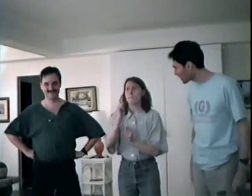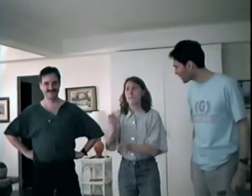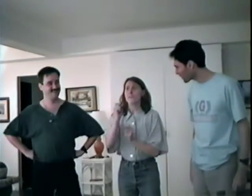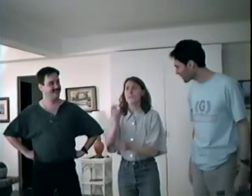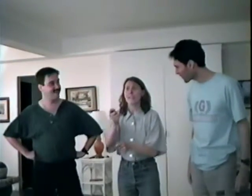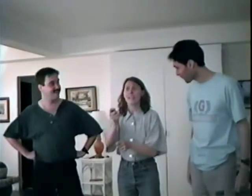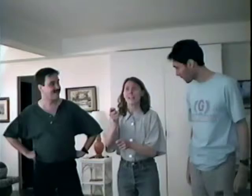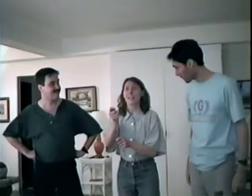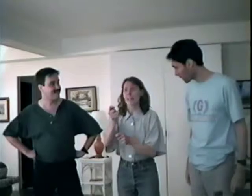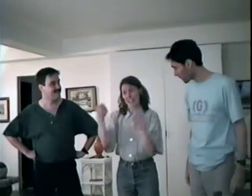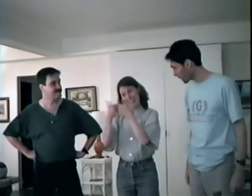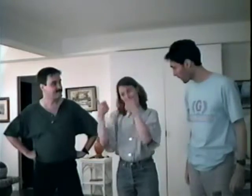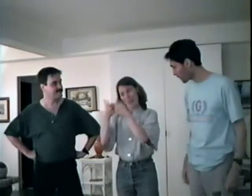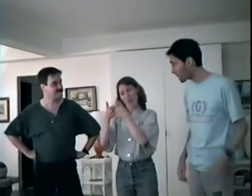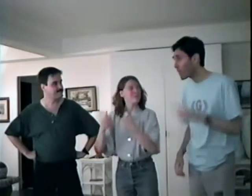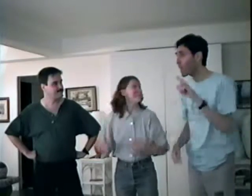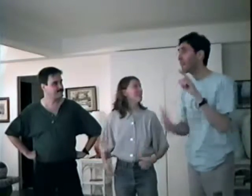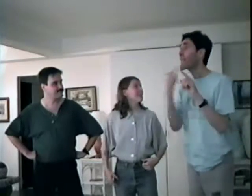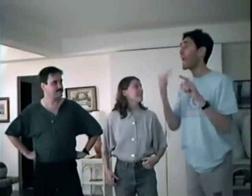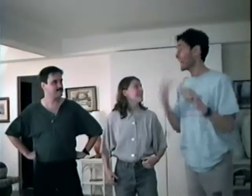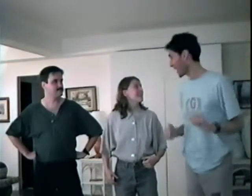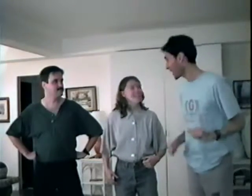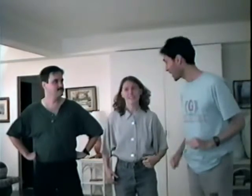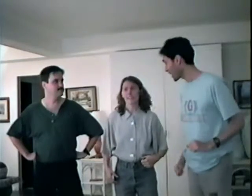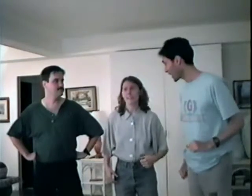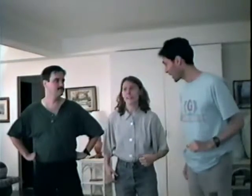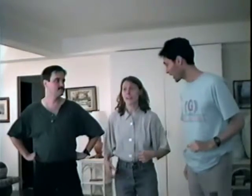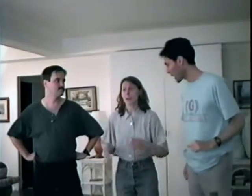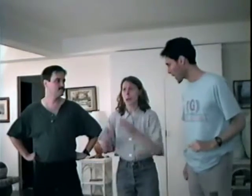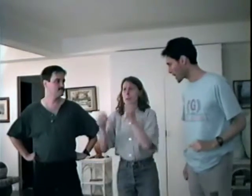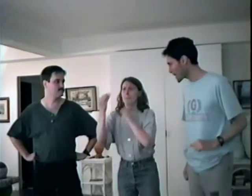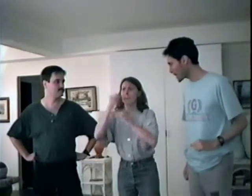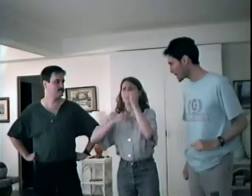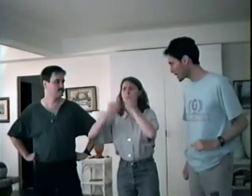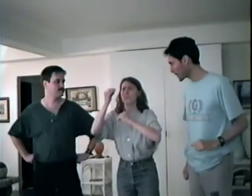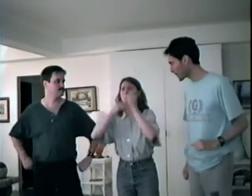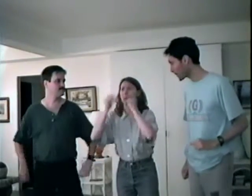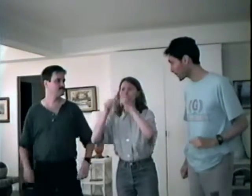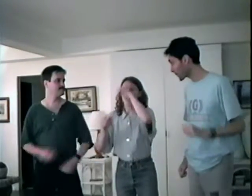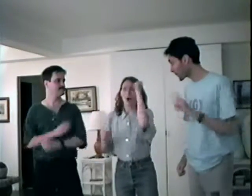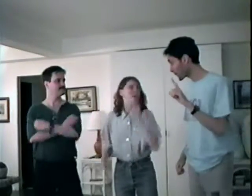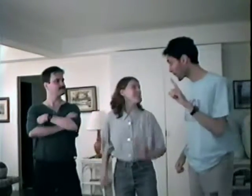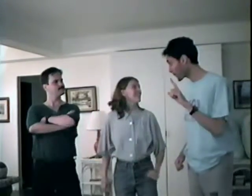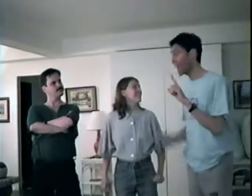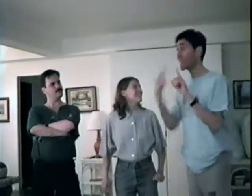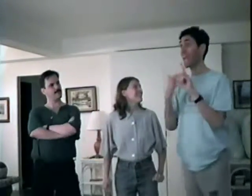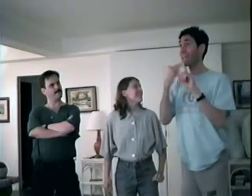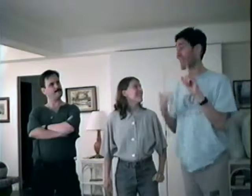Fishing! Hopscotch! CANDY! Picnics! Summer! CANDY!